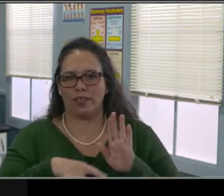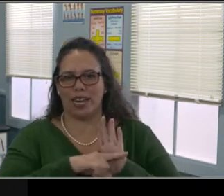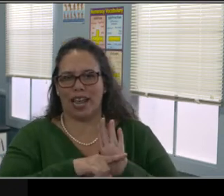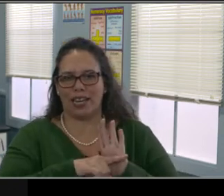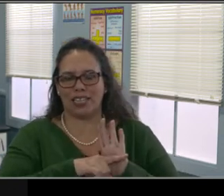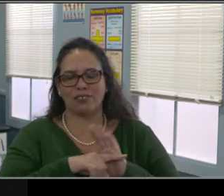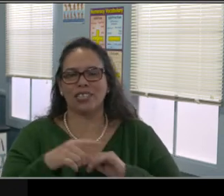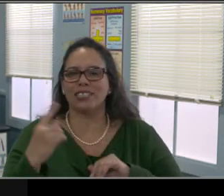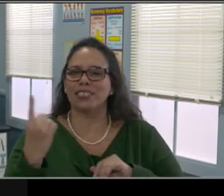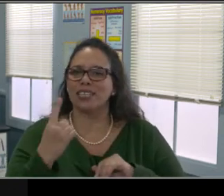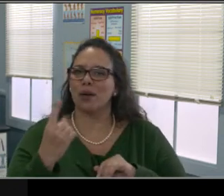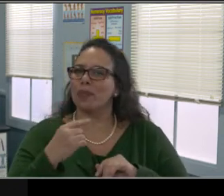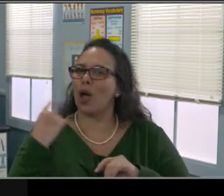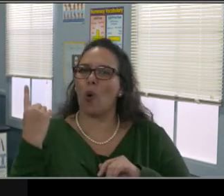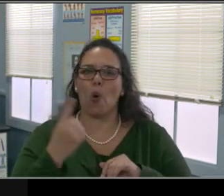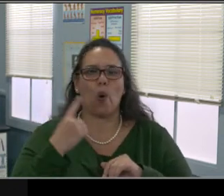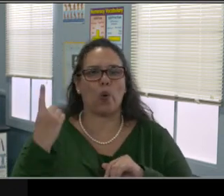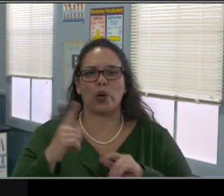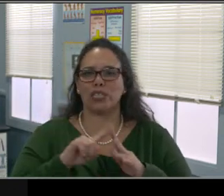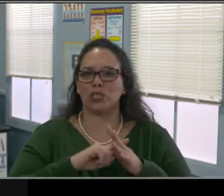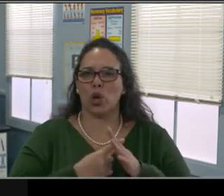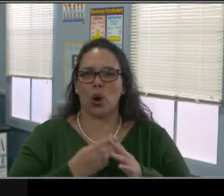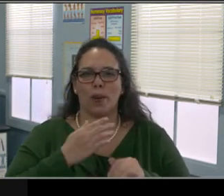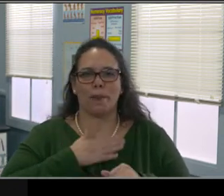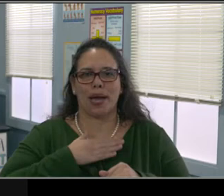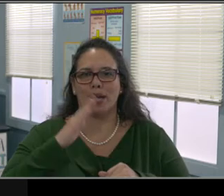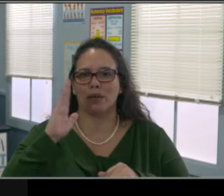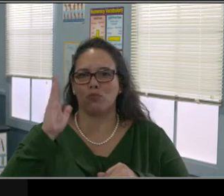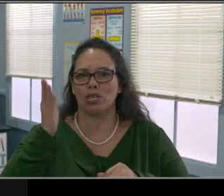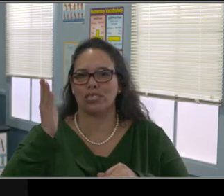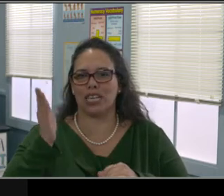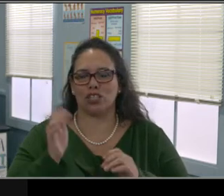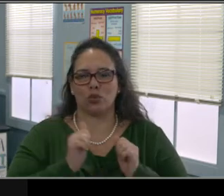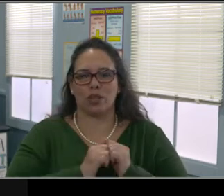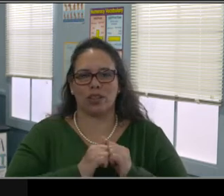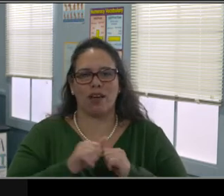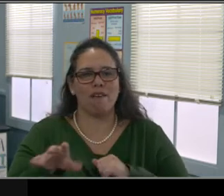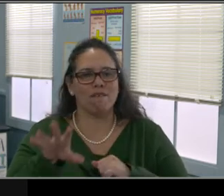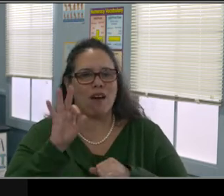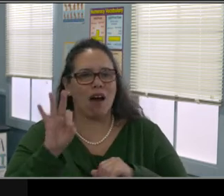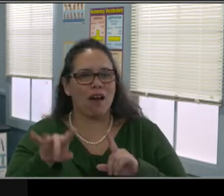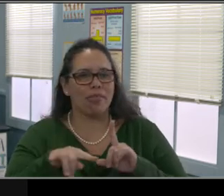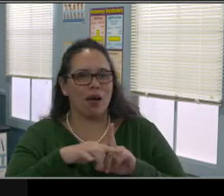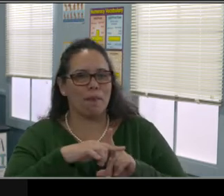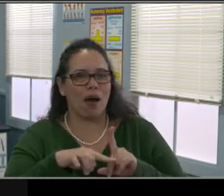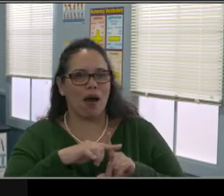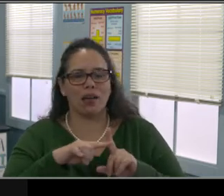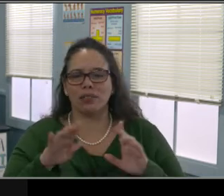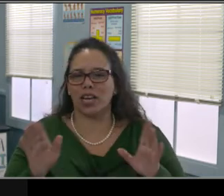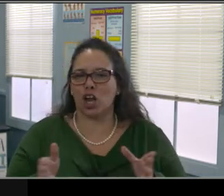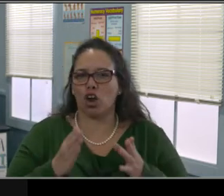We know they're going to be problems. We know there's going to be challenges and issues. Let those mishaps happen.